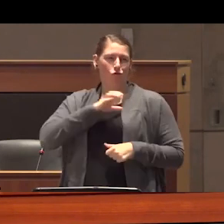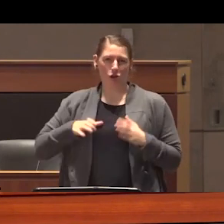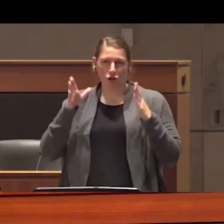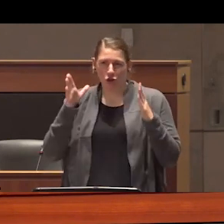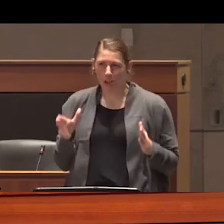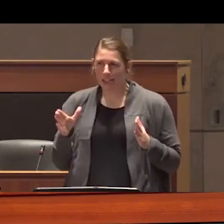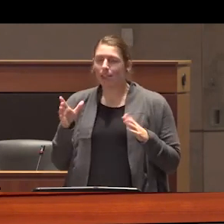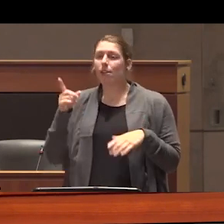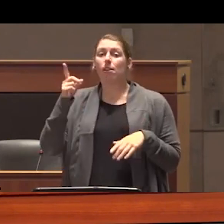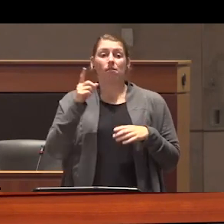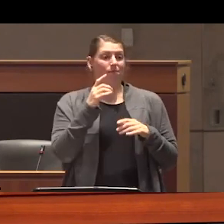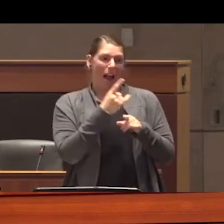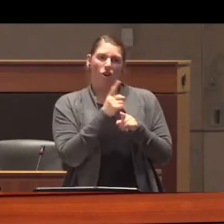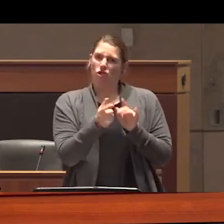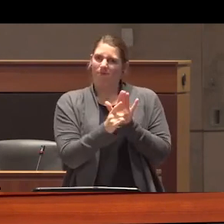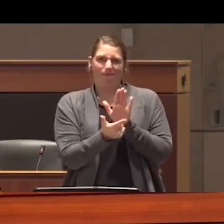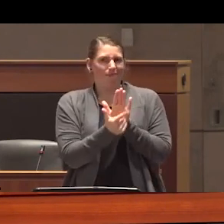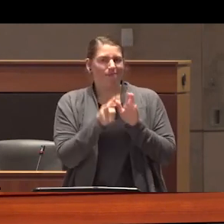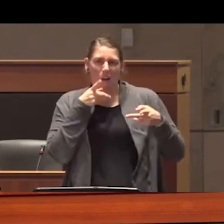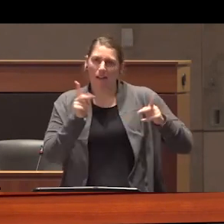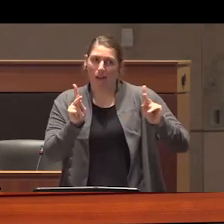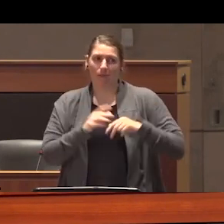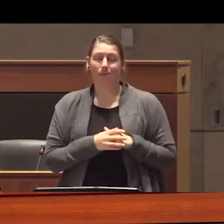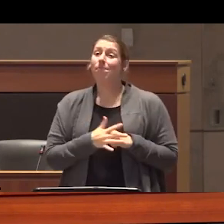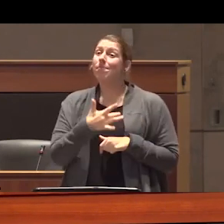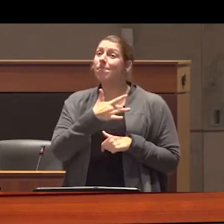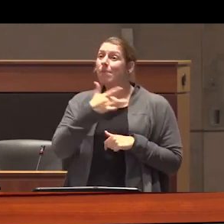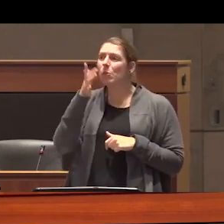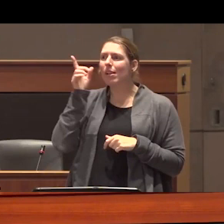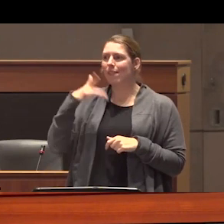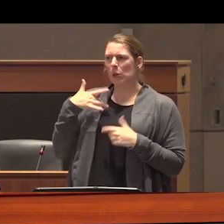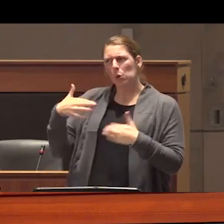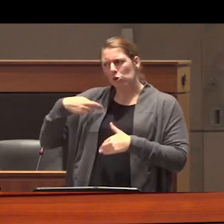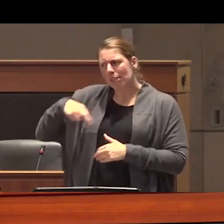limit or ban alcohol emphasis is often placed on the moral and religious dimensions of the